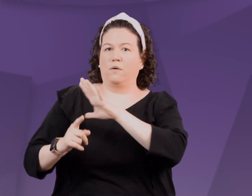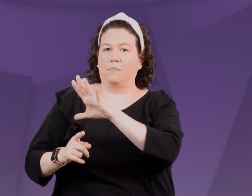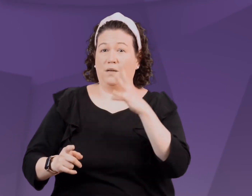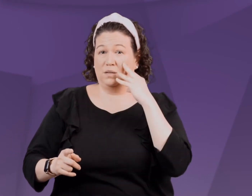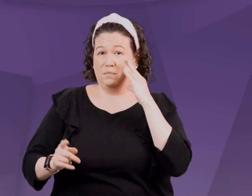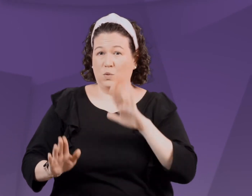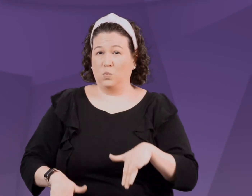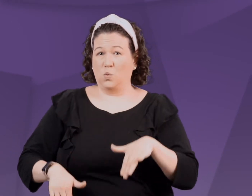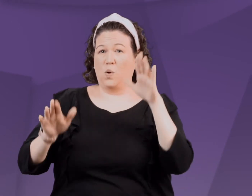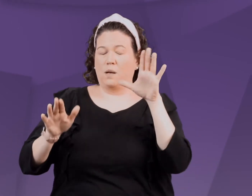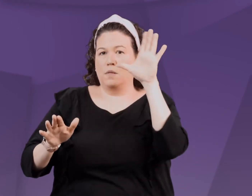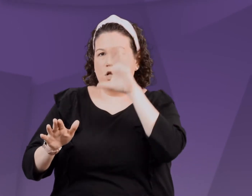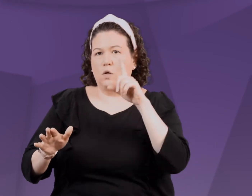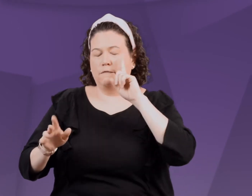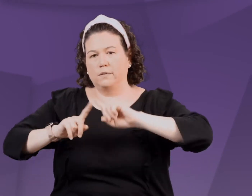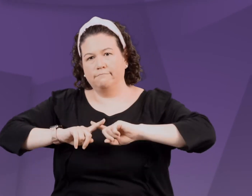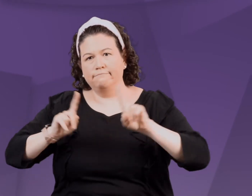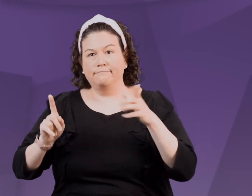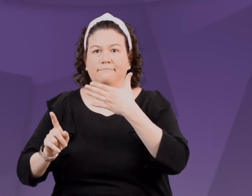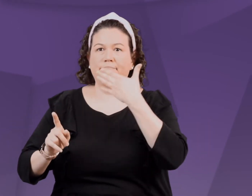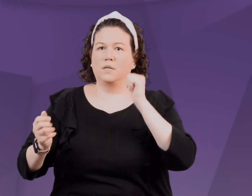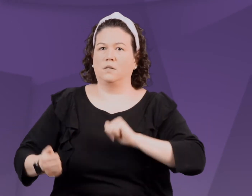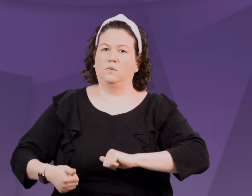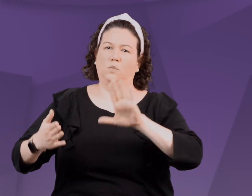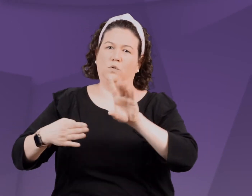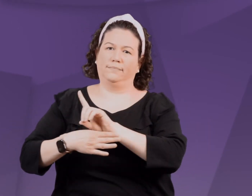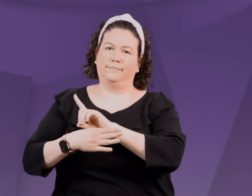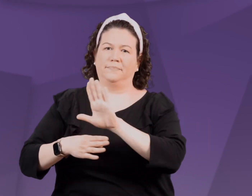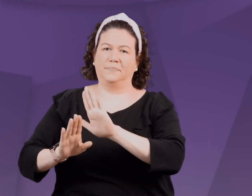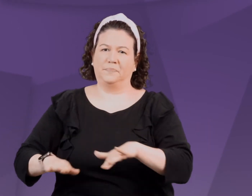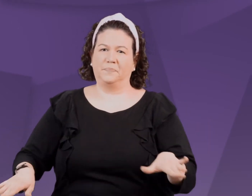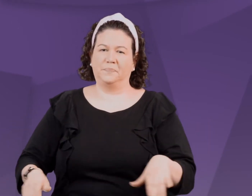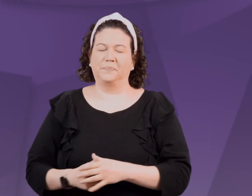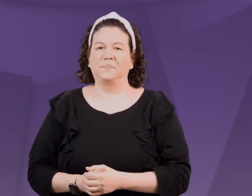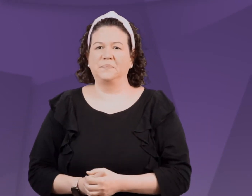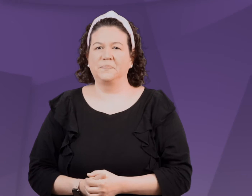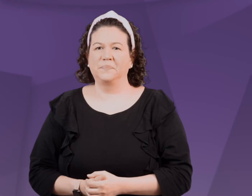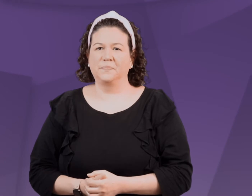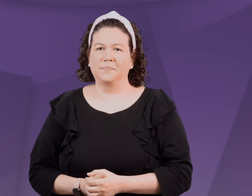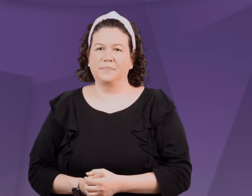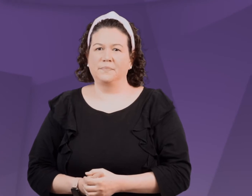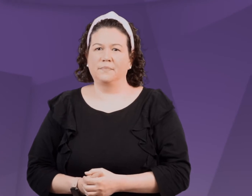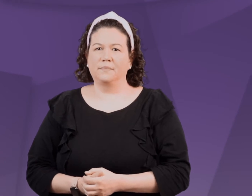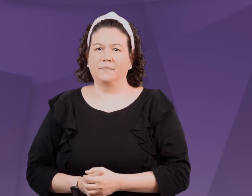The parent feels traumatized or has residual anger regarding their experience and are looking